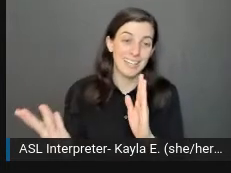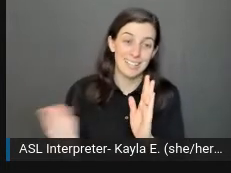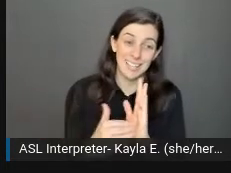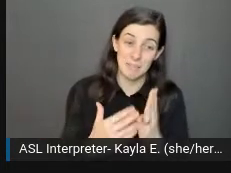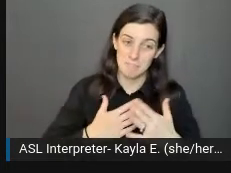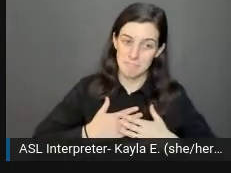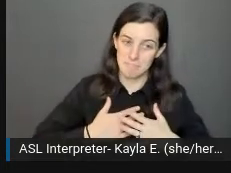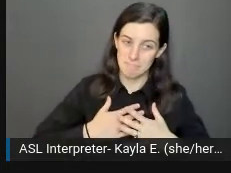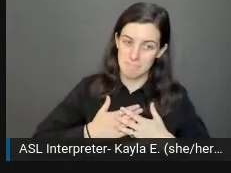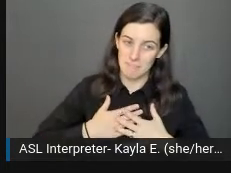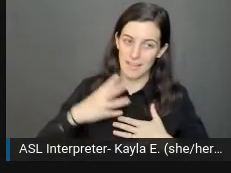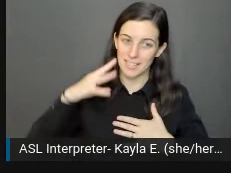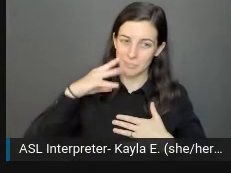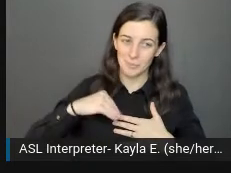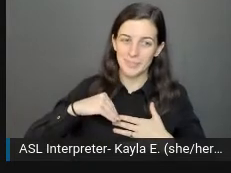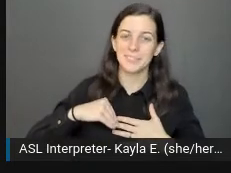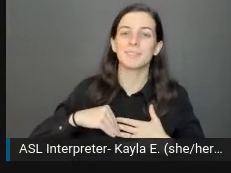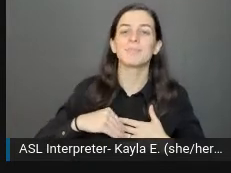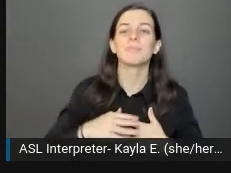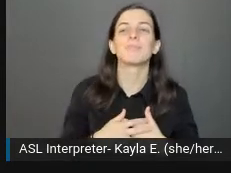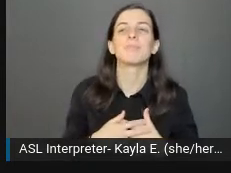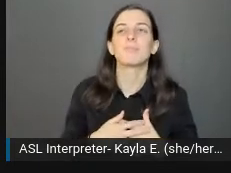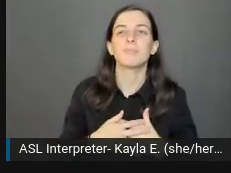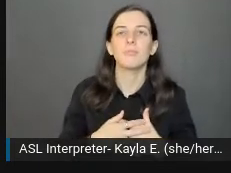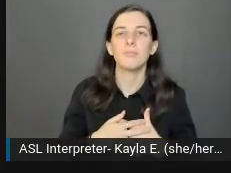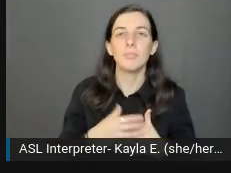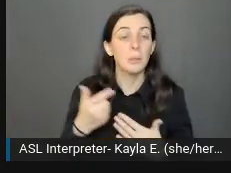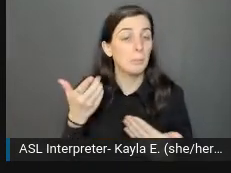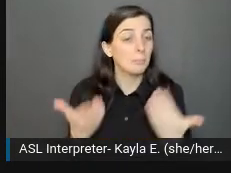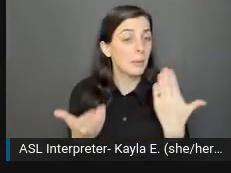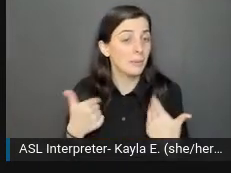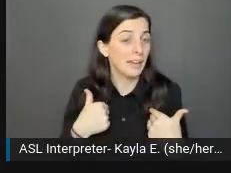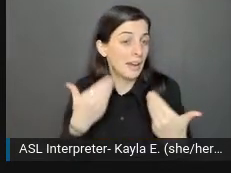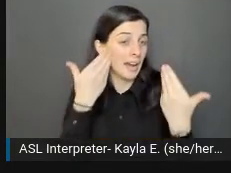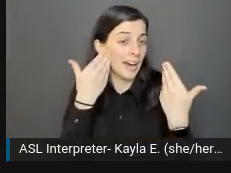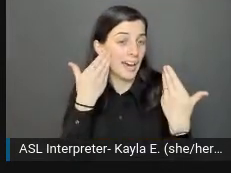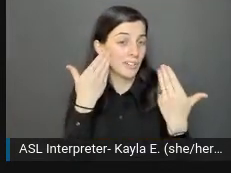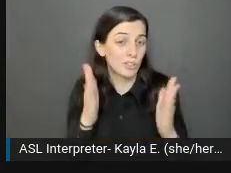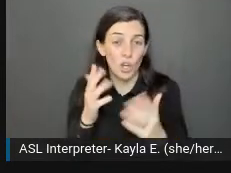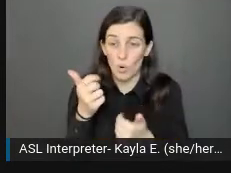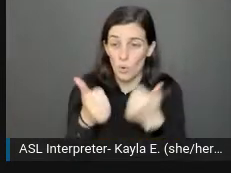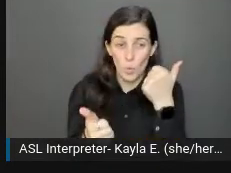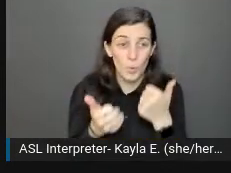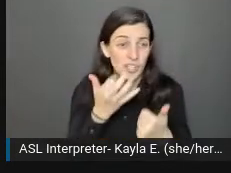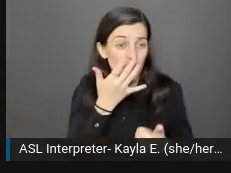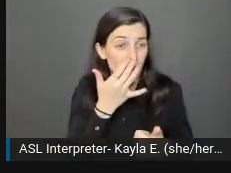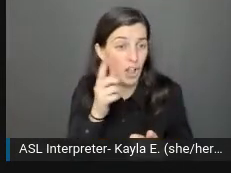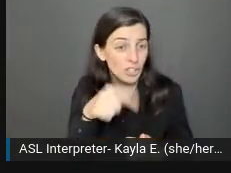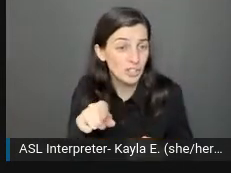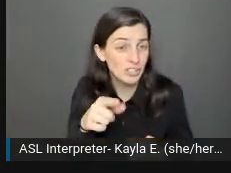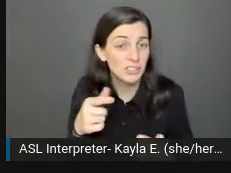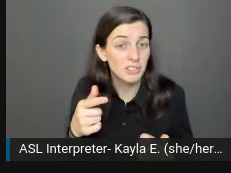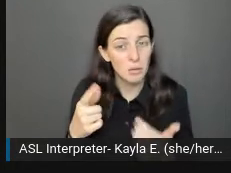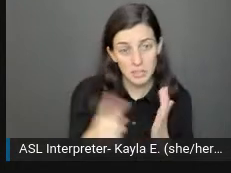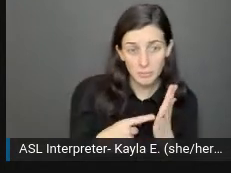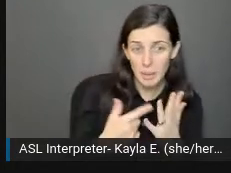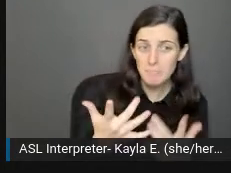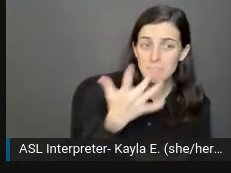For someone like myself, I might not know what colors are in the photo, and sometimes I want to know that.